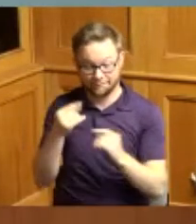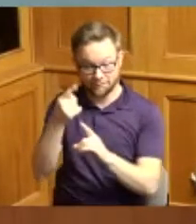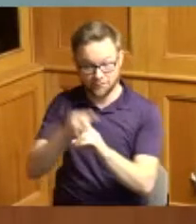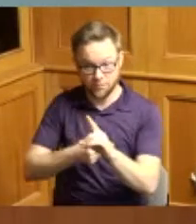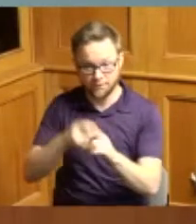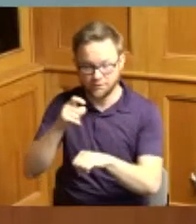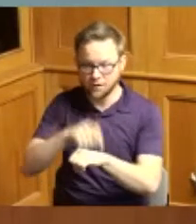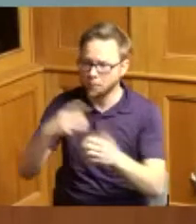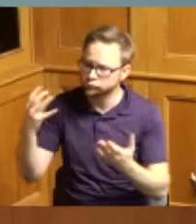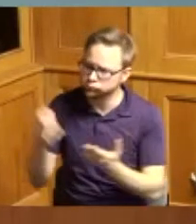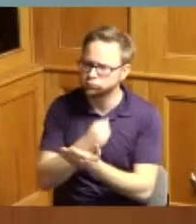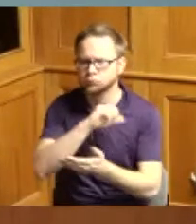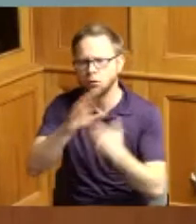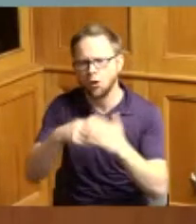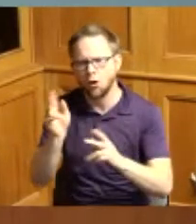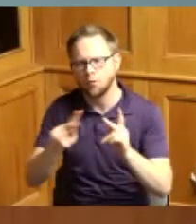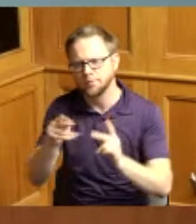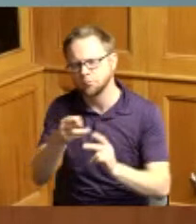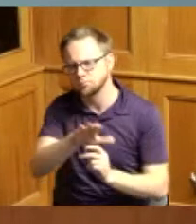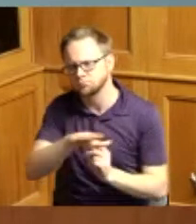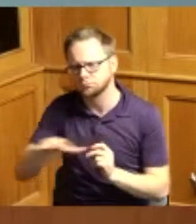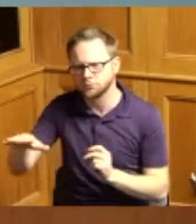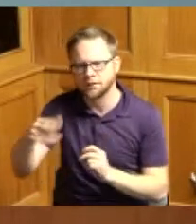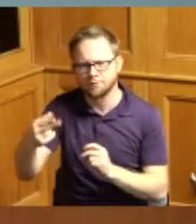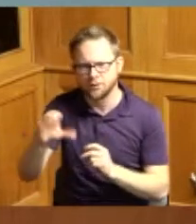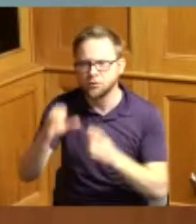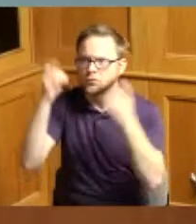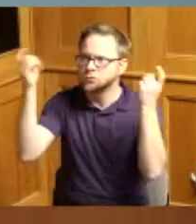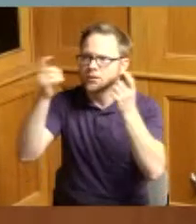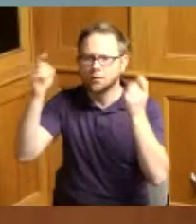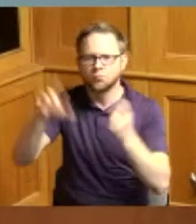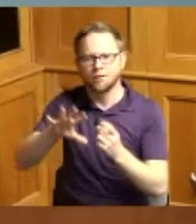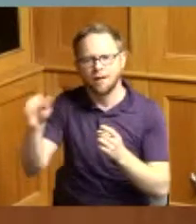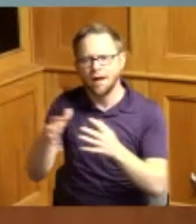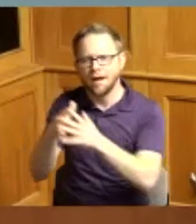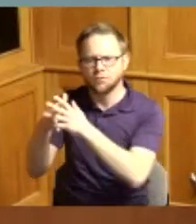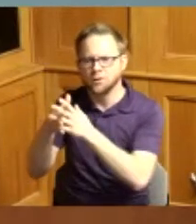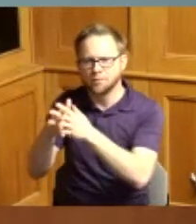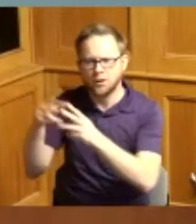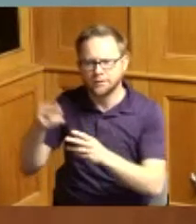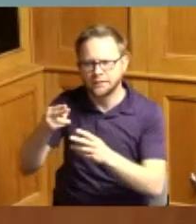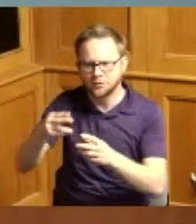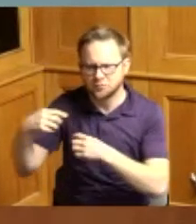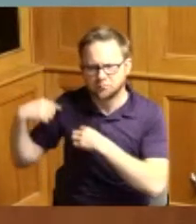residents to celebrate the heritage of our African Americans which reside within the county and